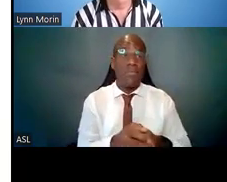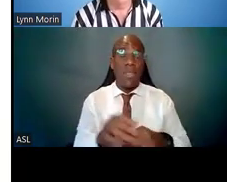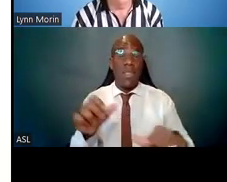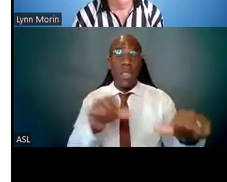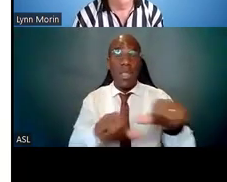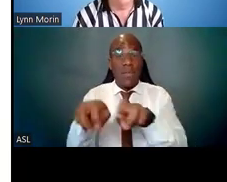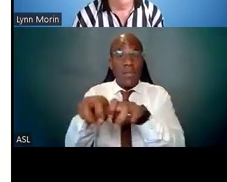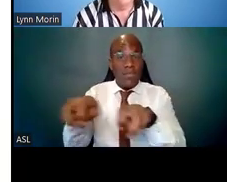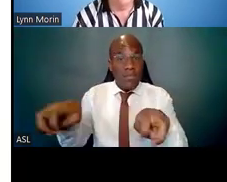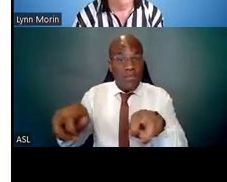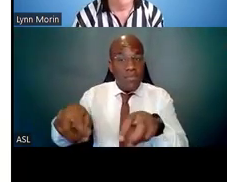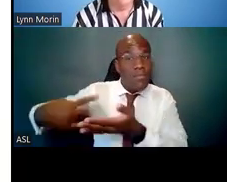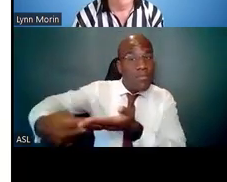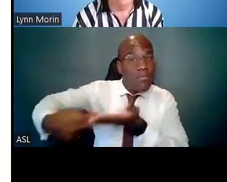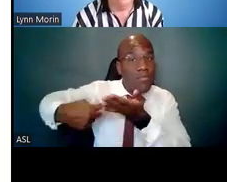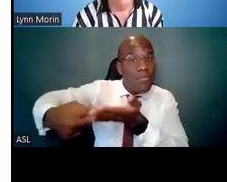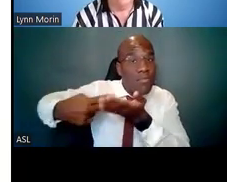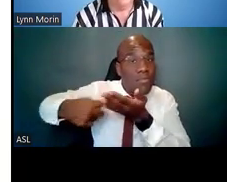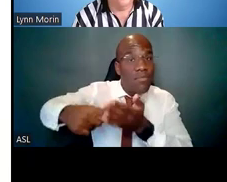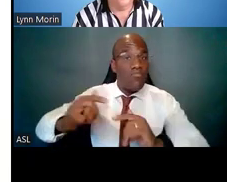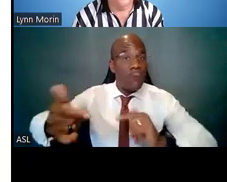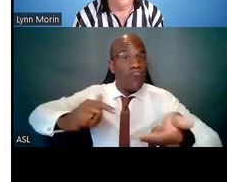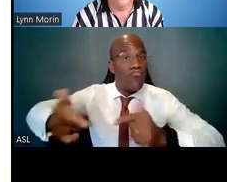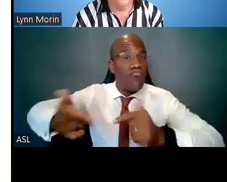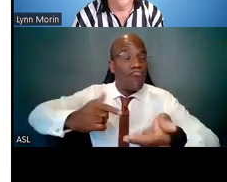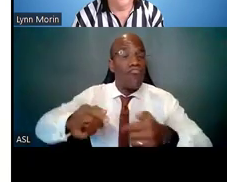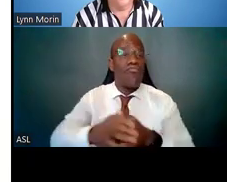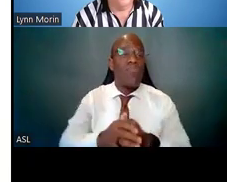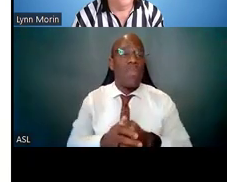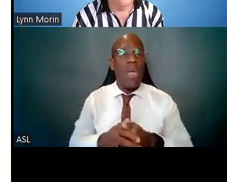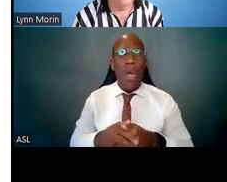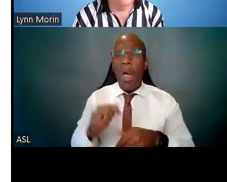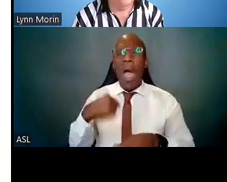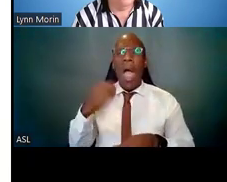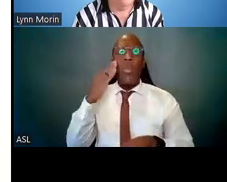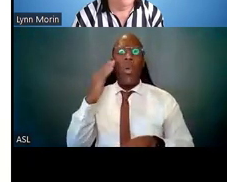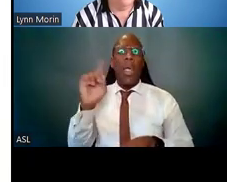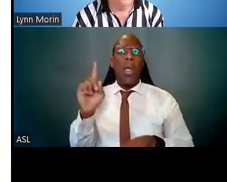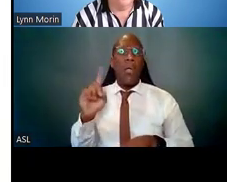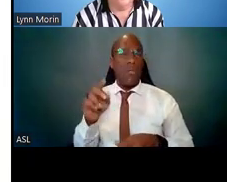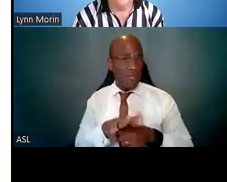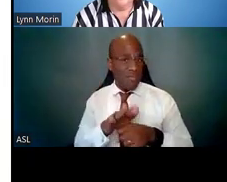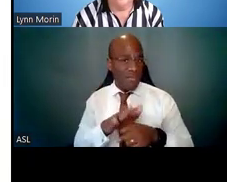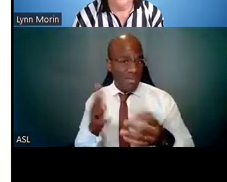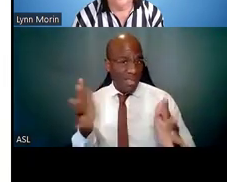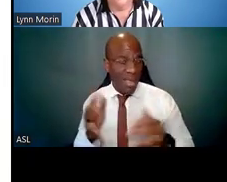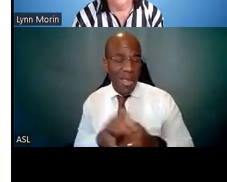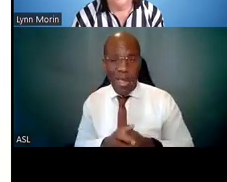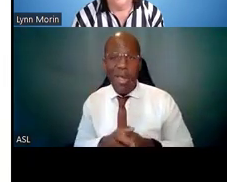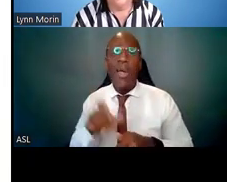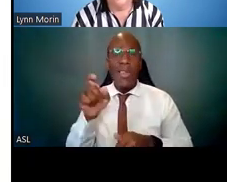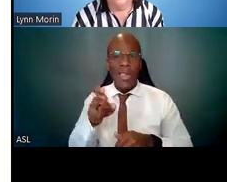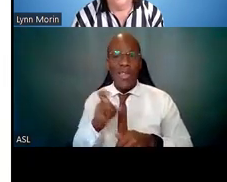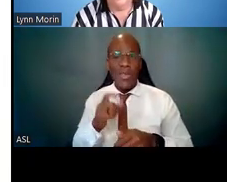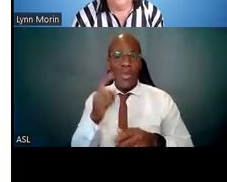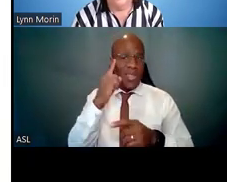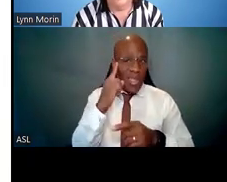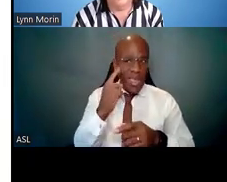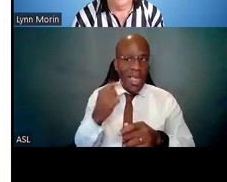but that you are actively deciding which ones to attend and mapping it out as a part of your strategic plan.